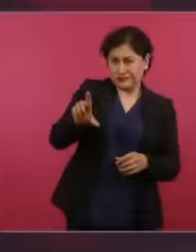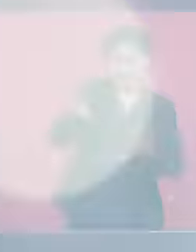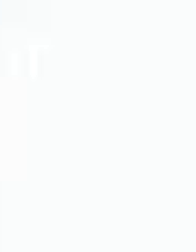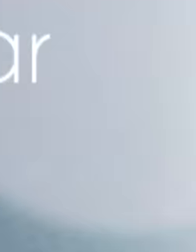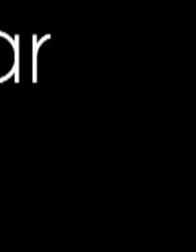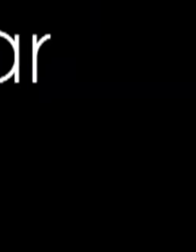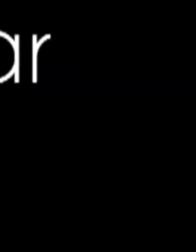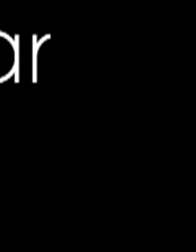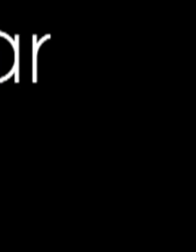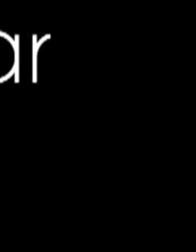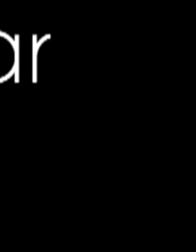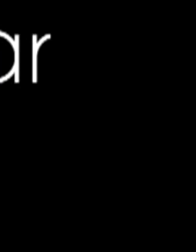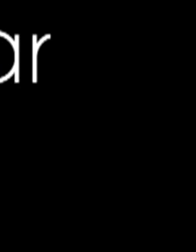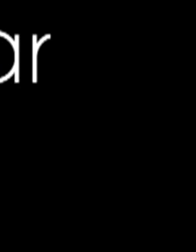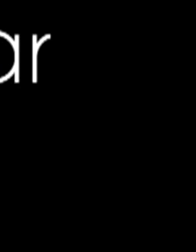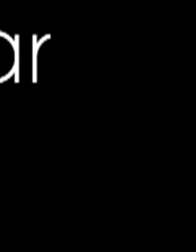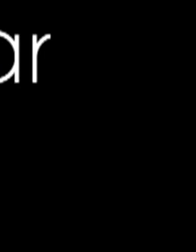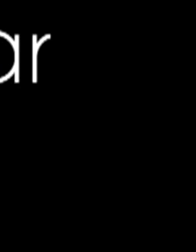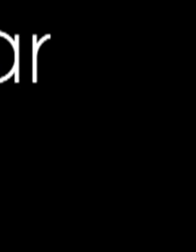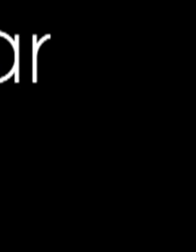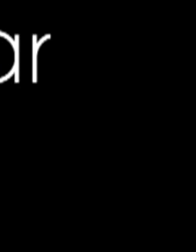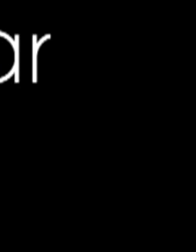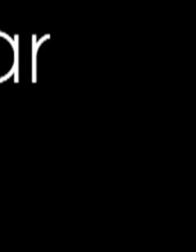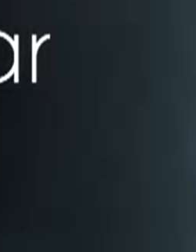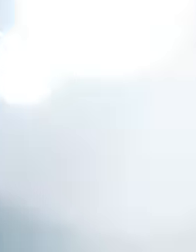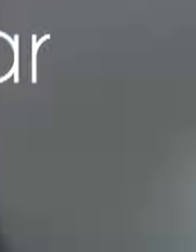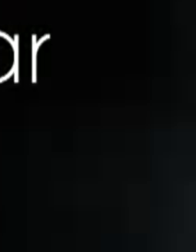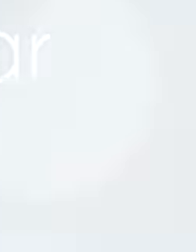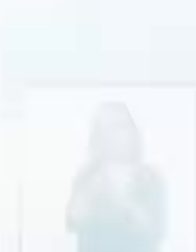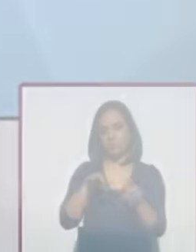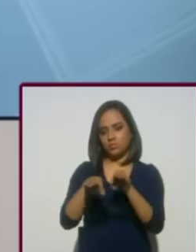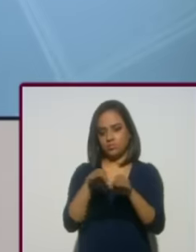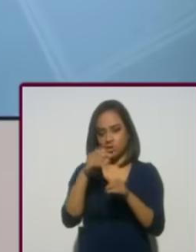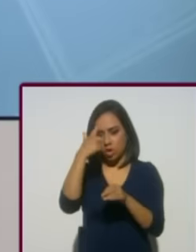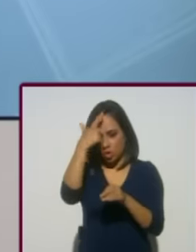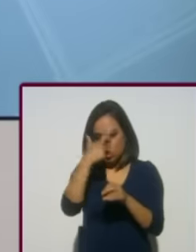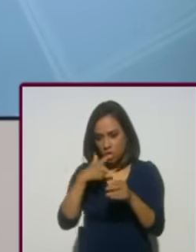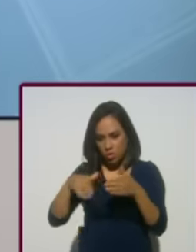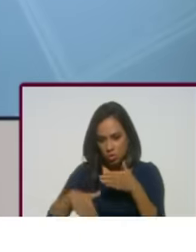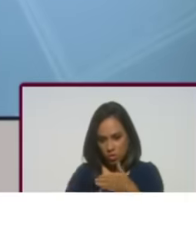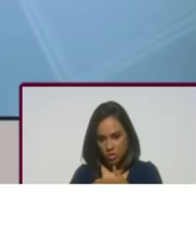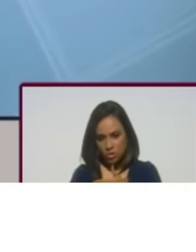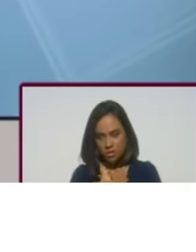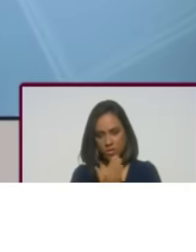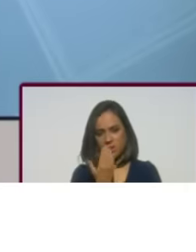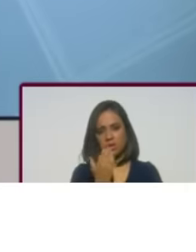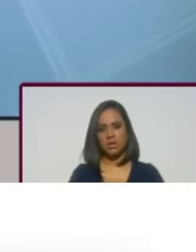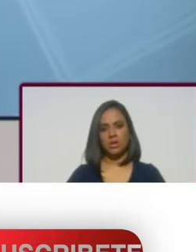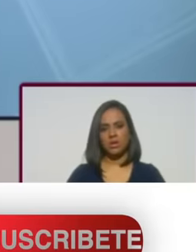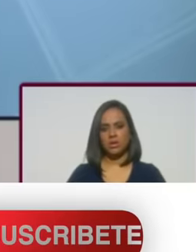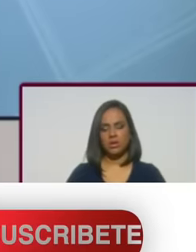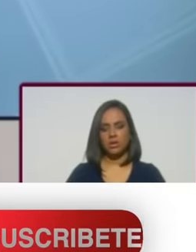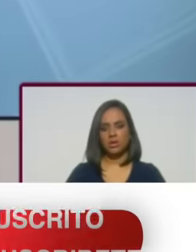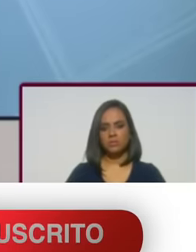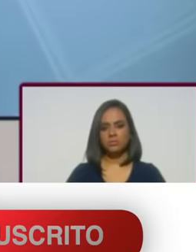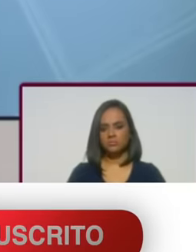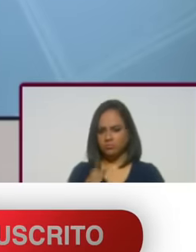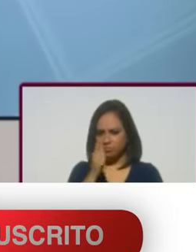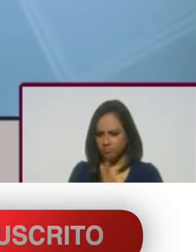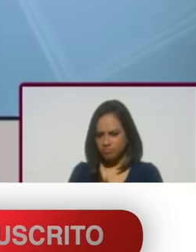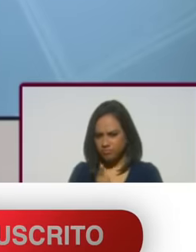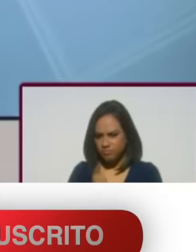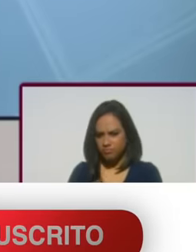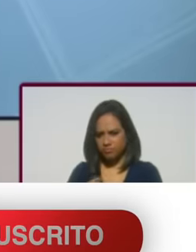case of Marí Amparo to marry one of the women who felt Untouchable. For a few days,